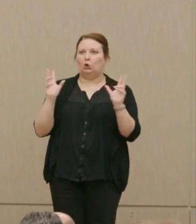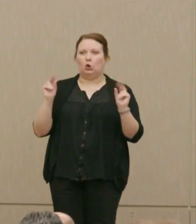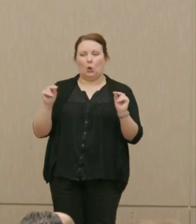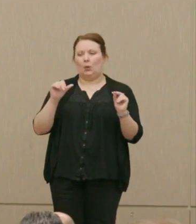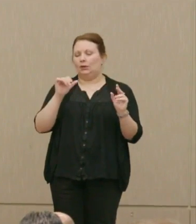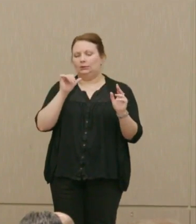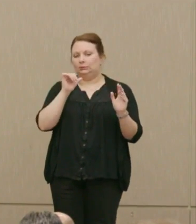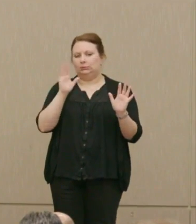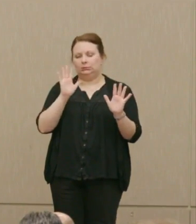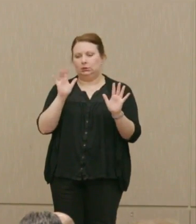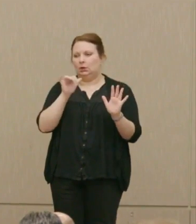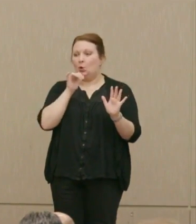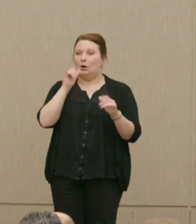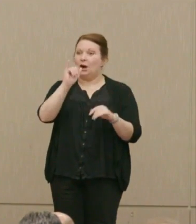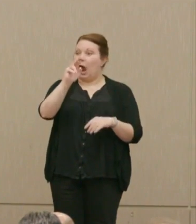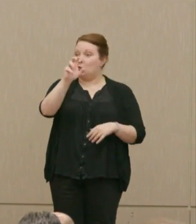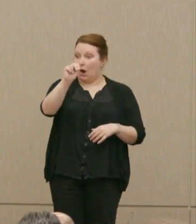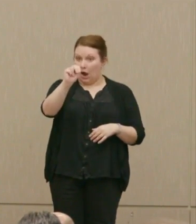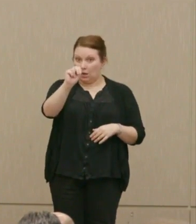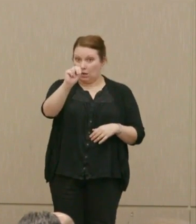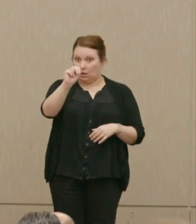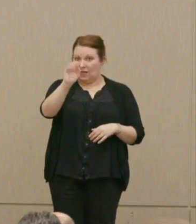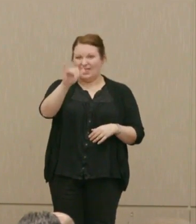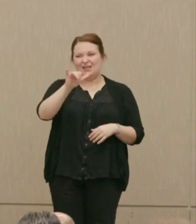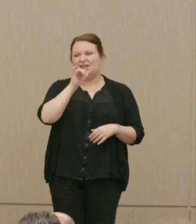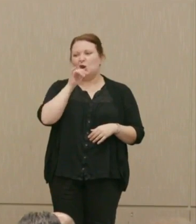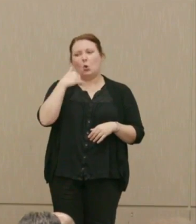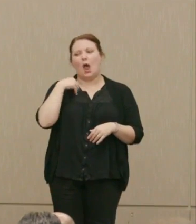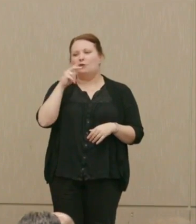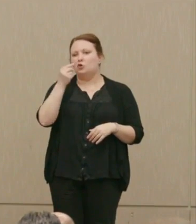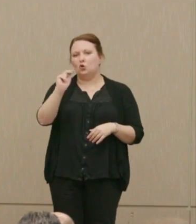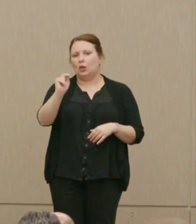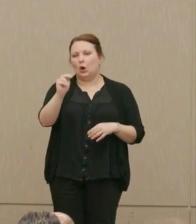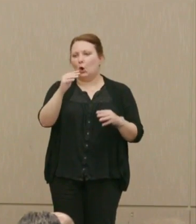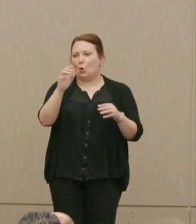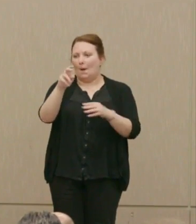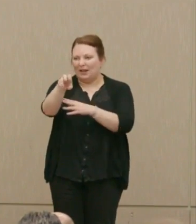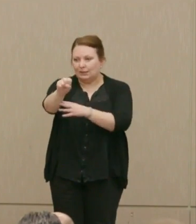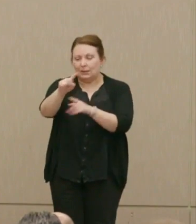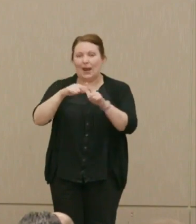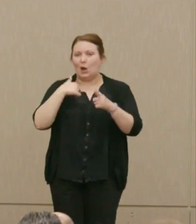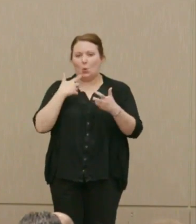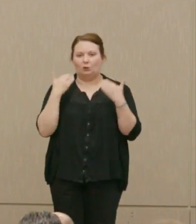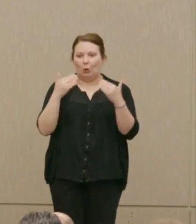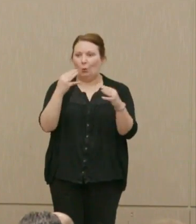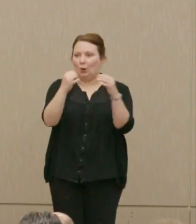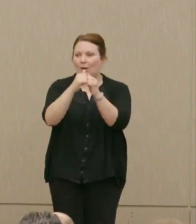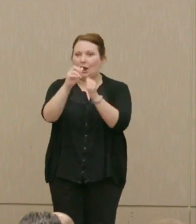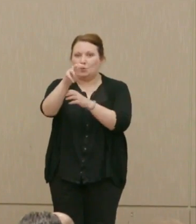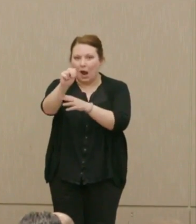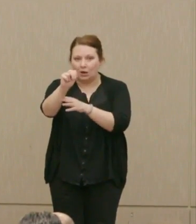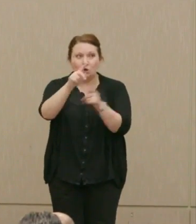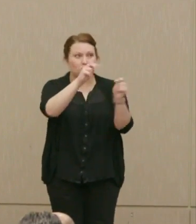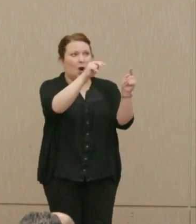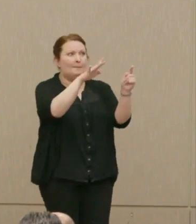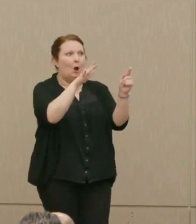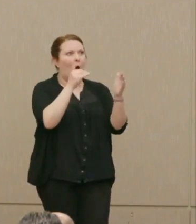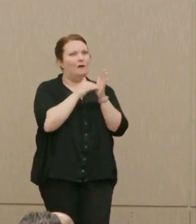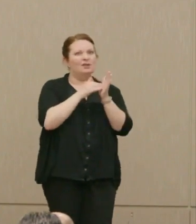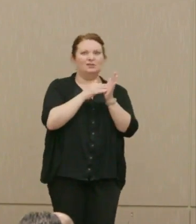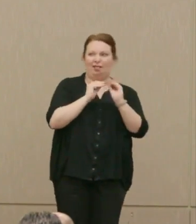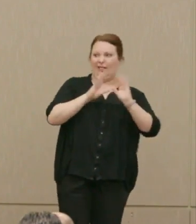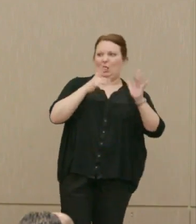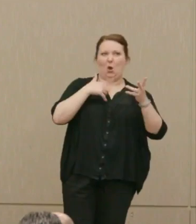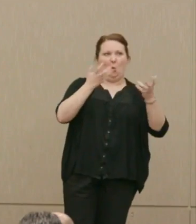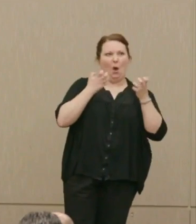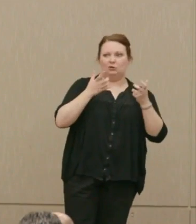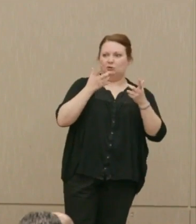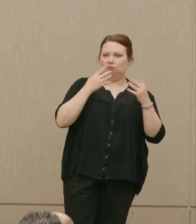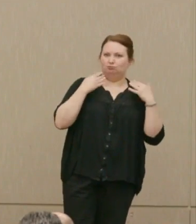Or with Iran, which is not even a nuclear weapon state, but no, I don't want war with